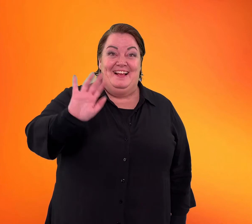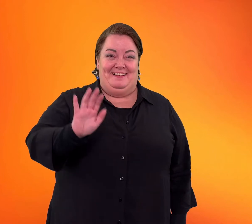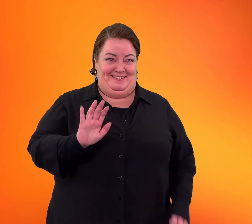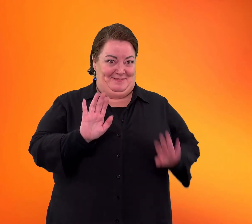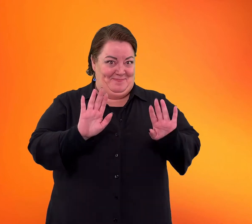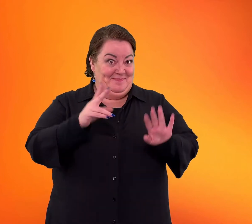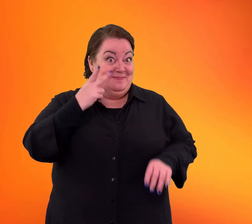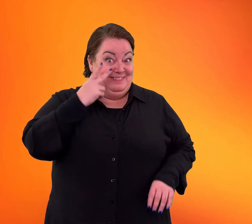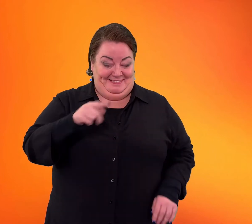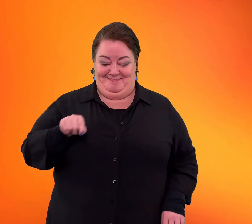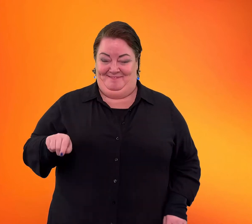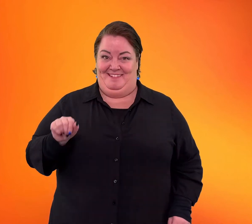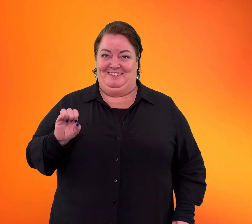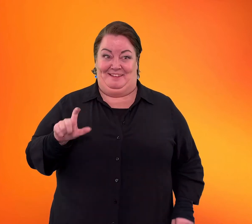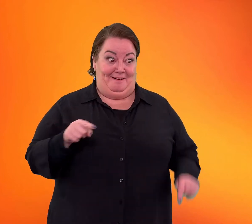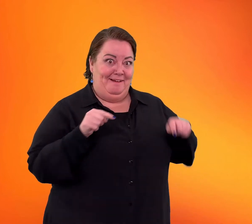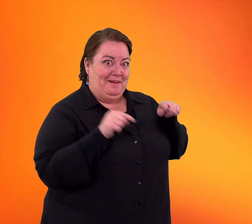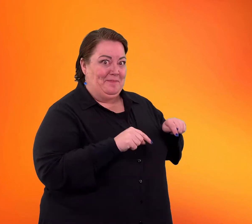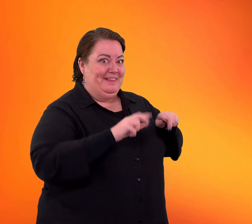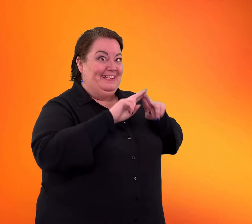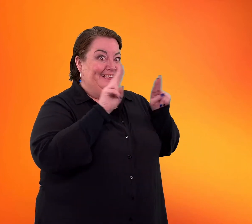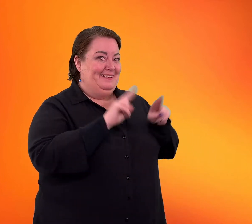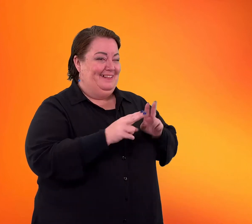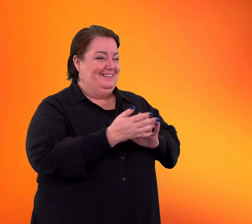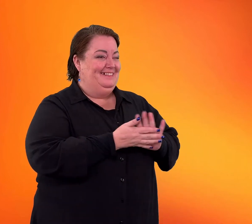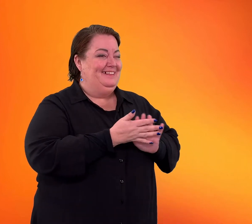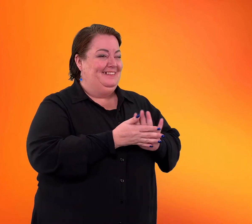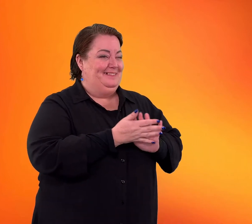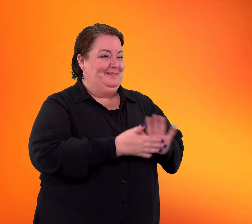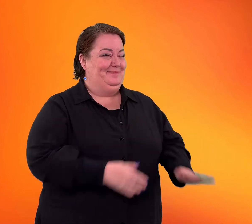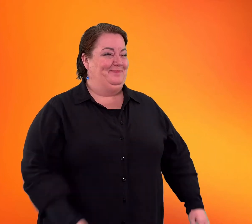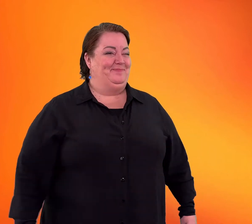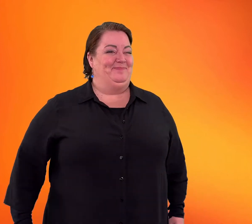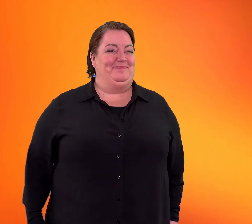Hello, let’s see ASL and International Sign!